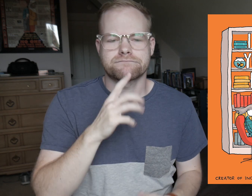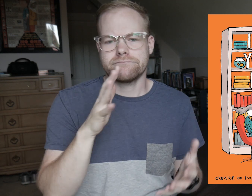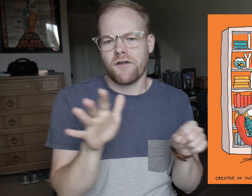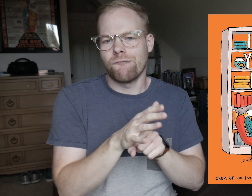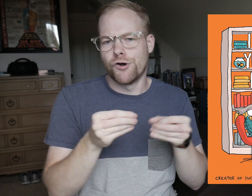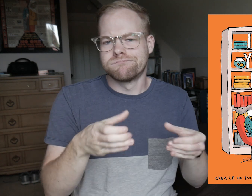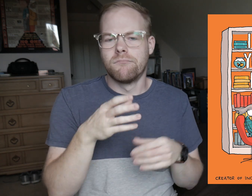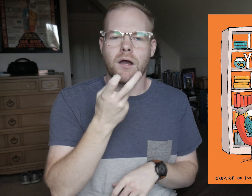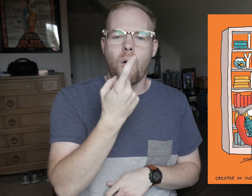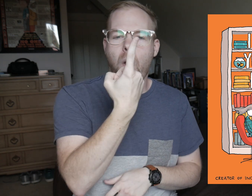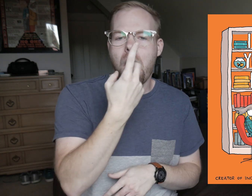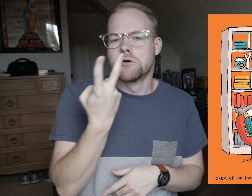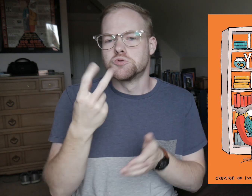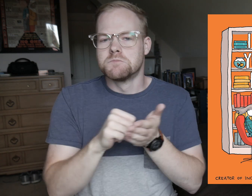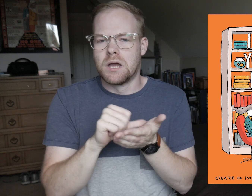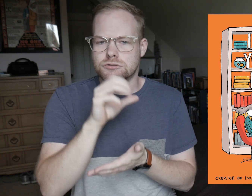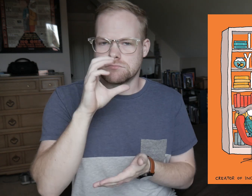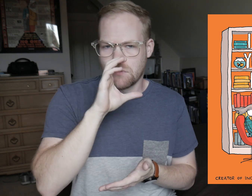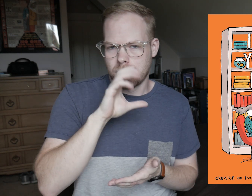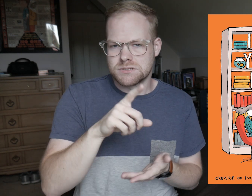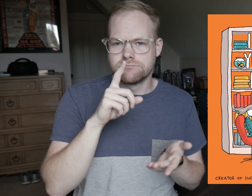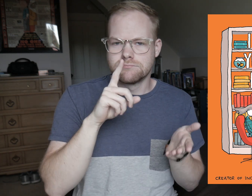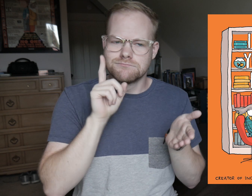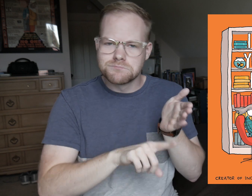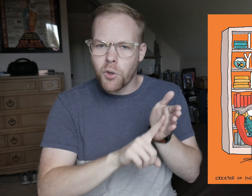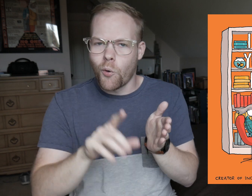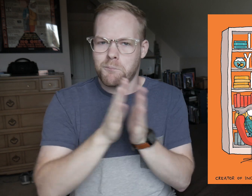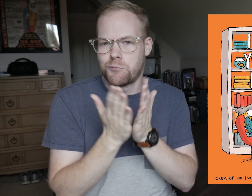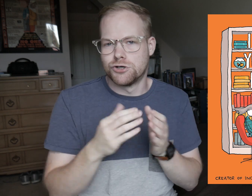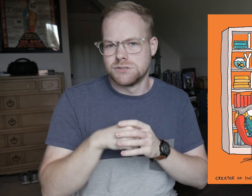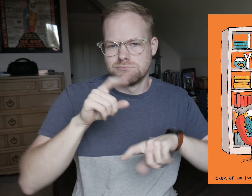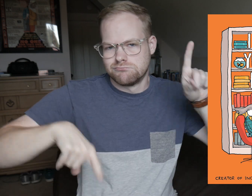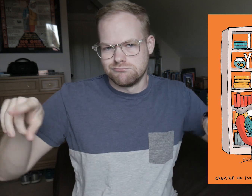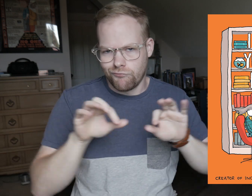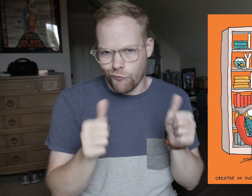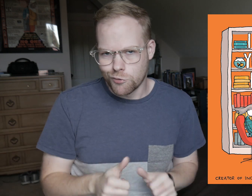It’s full of one or two page comics that explore bookishness in various forms.